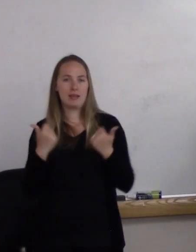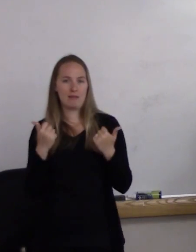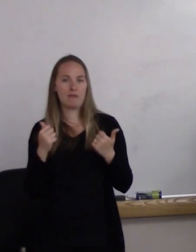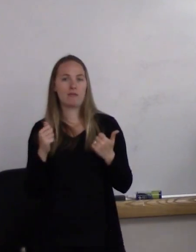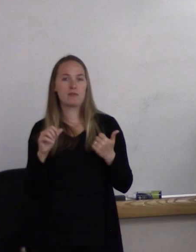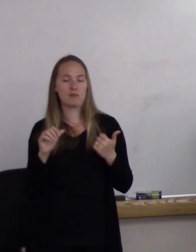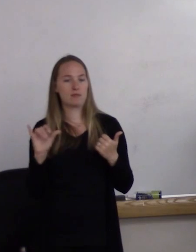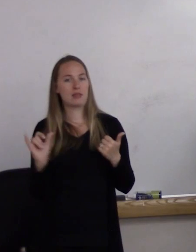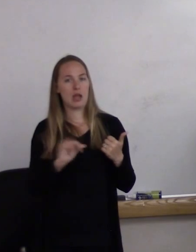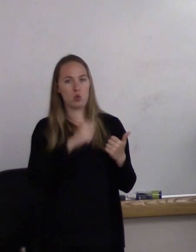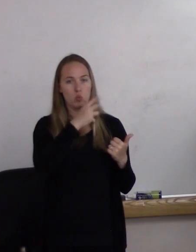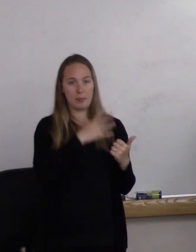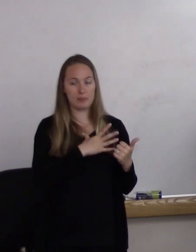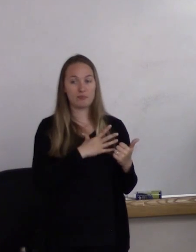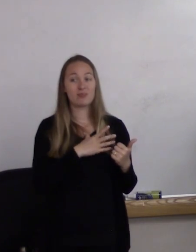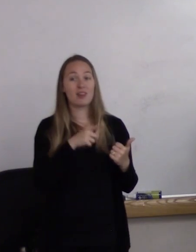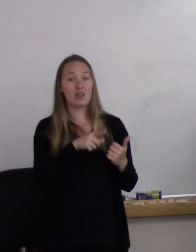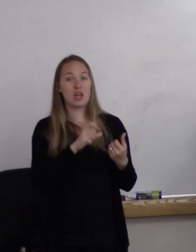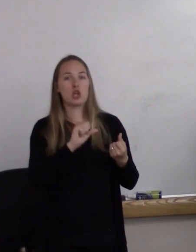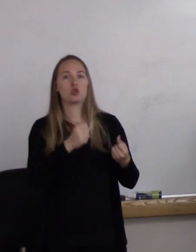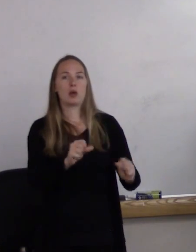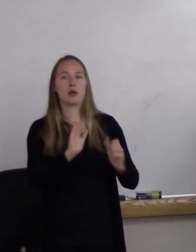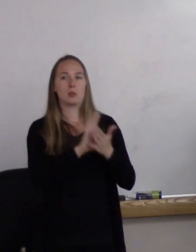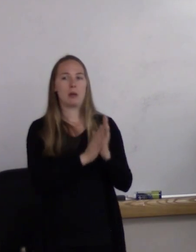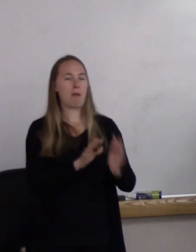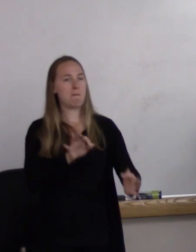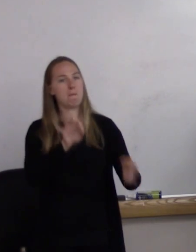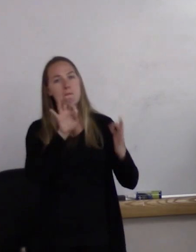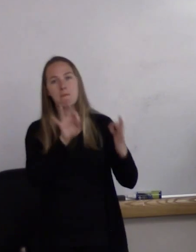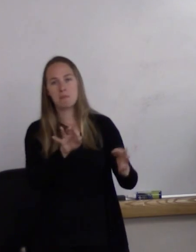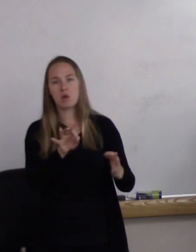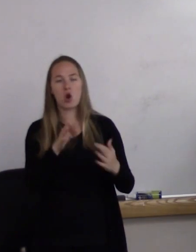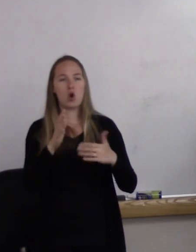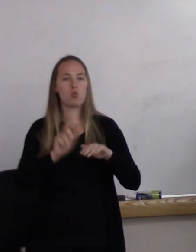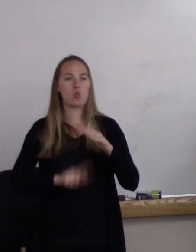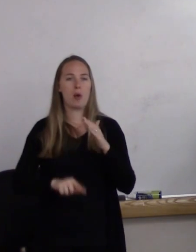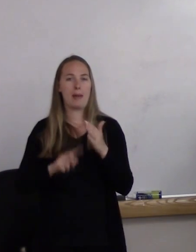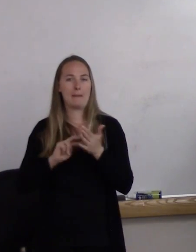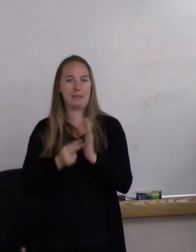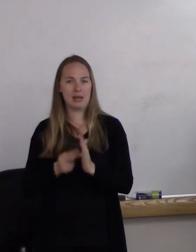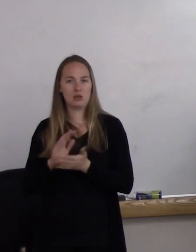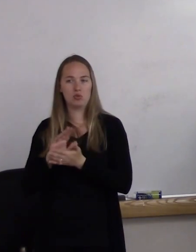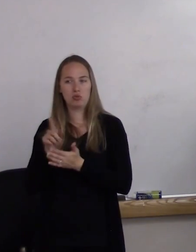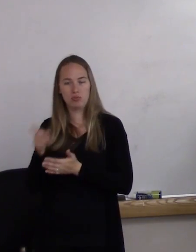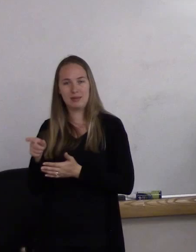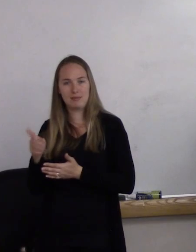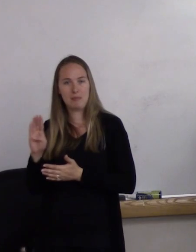They tried to be the ideal model of what it meant to be a man,